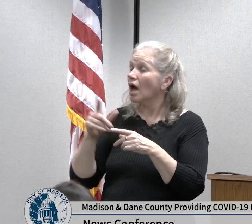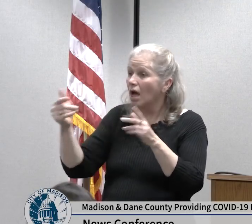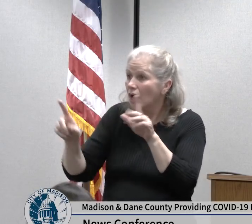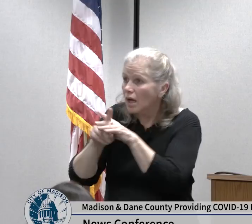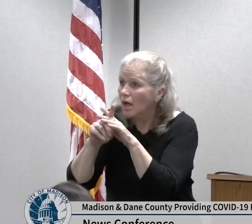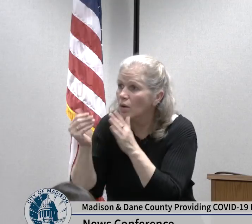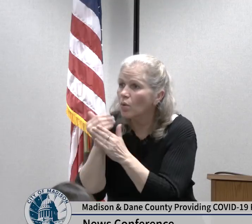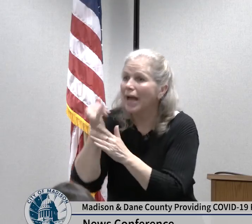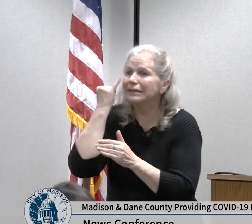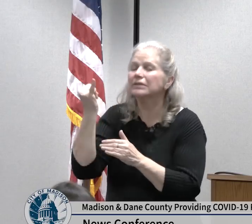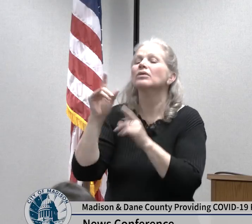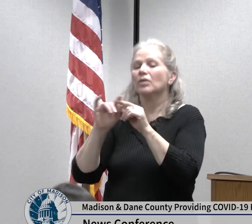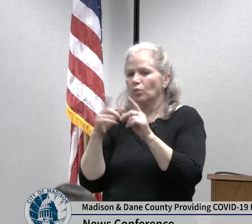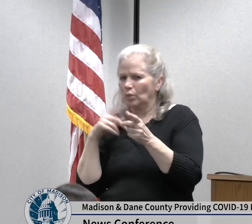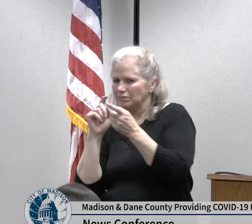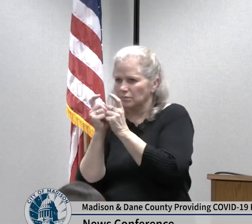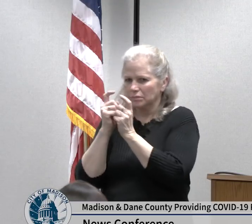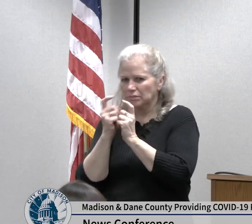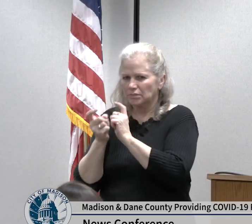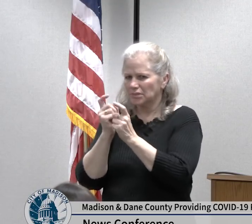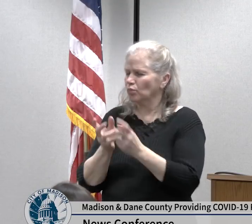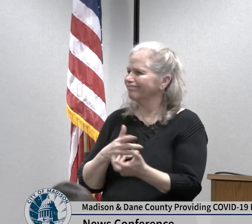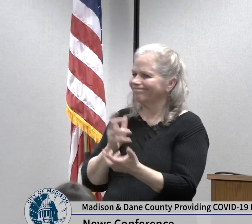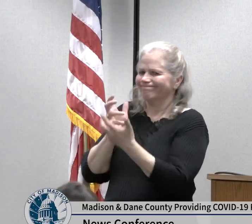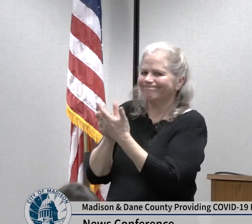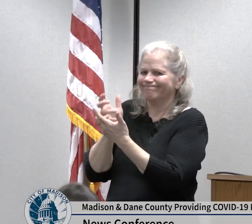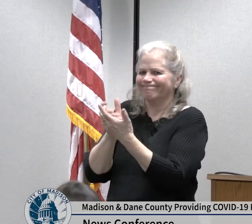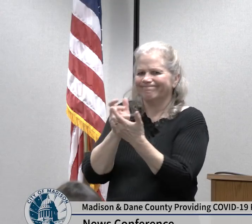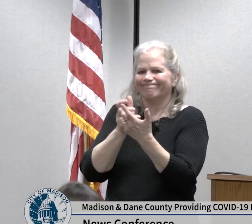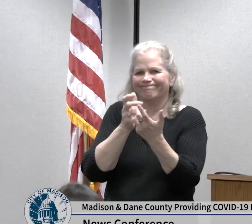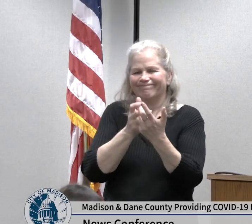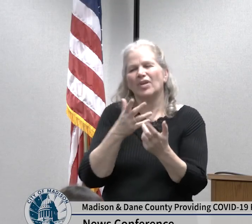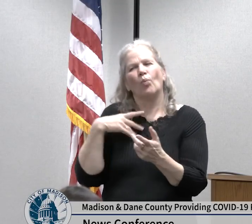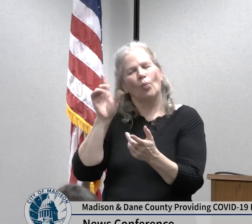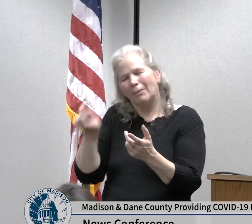our guidance will likely evolve as well we will continue to provide accurate